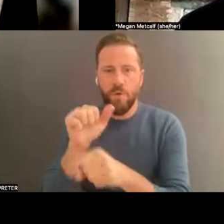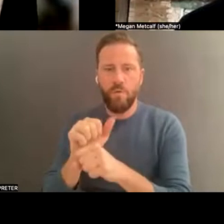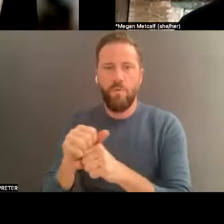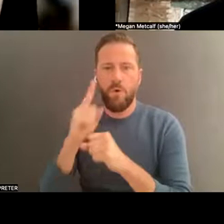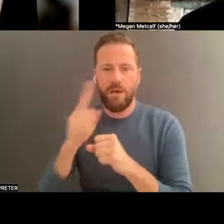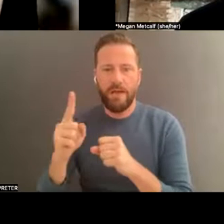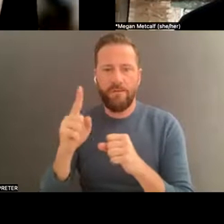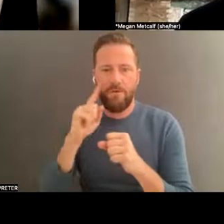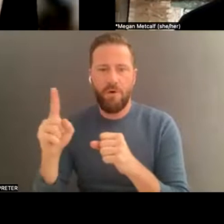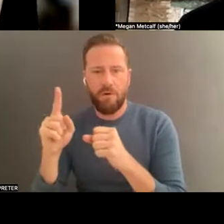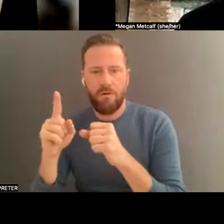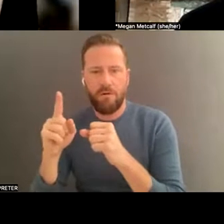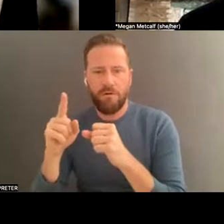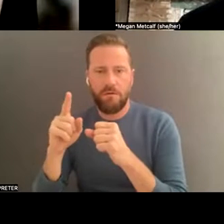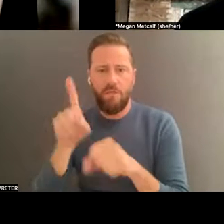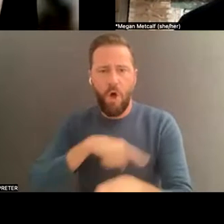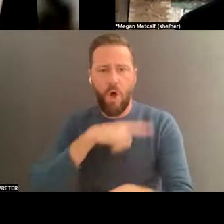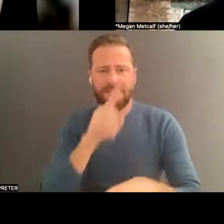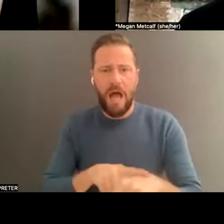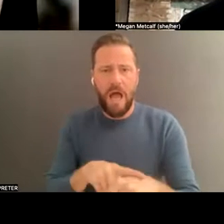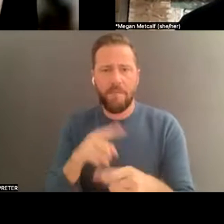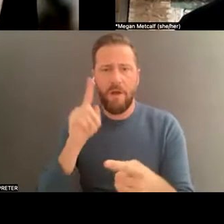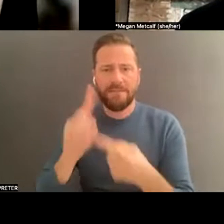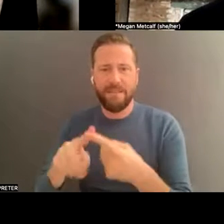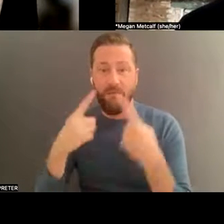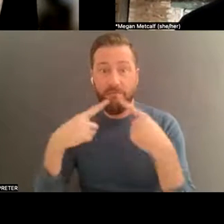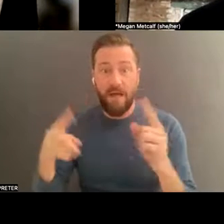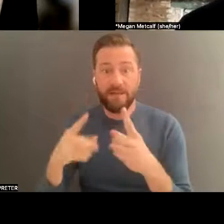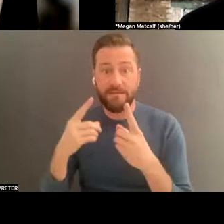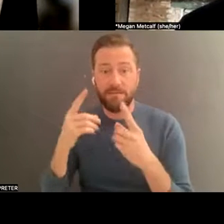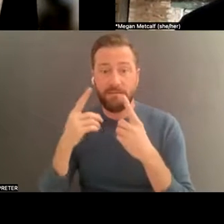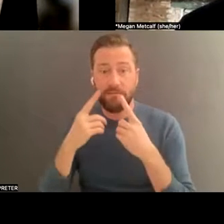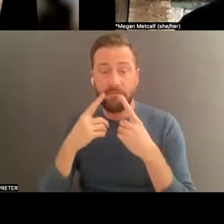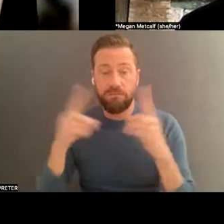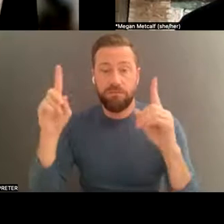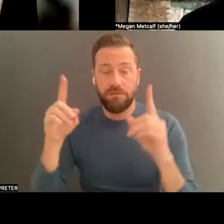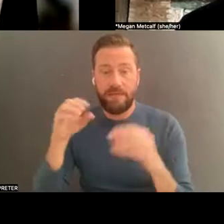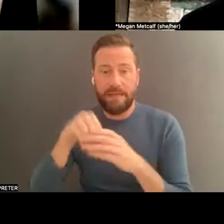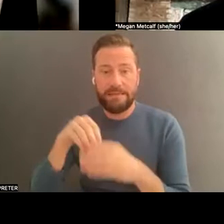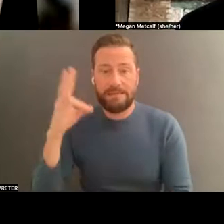He only got put on in the '70s. I feel like we was working toward that in breakdance, the